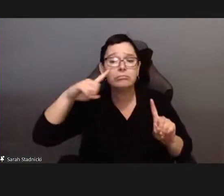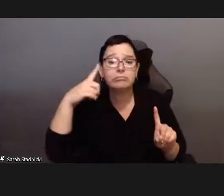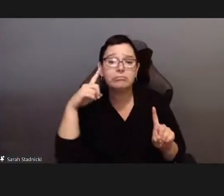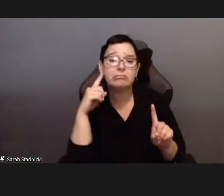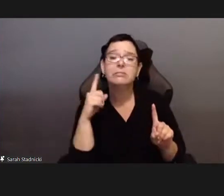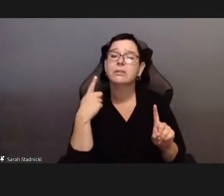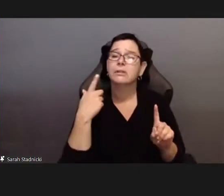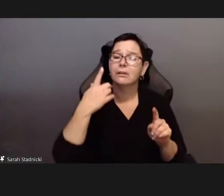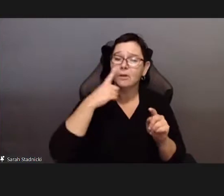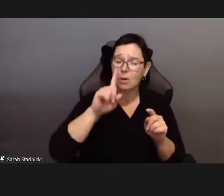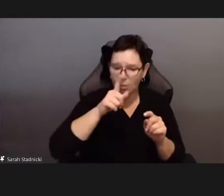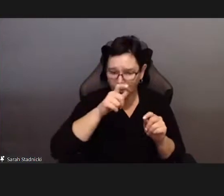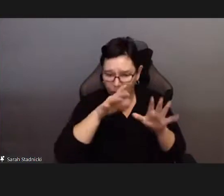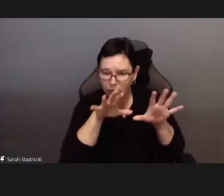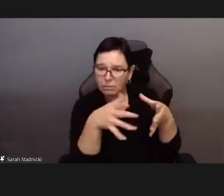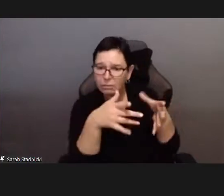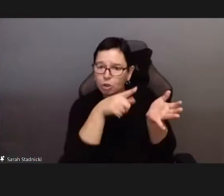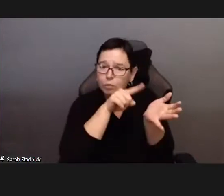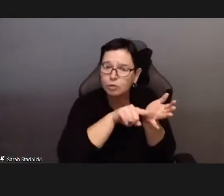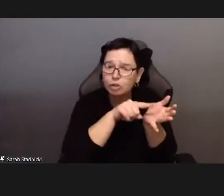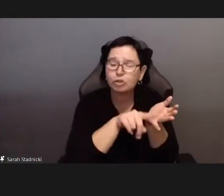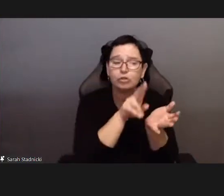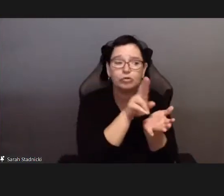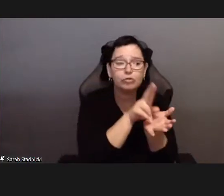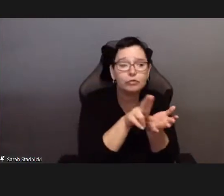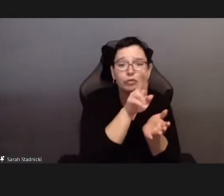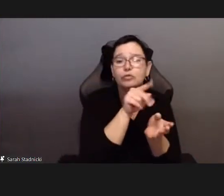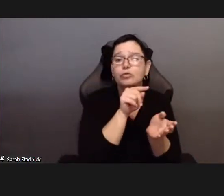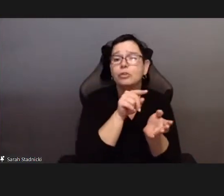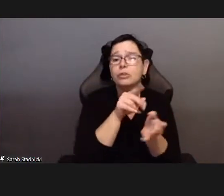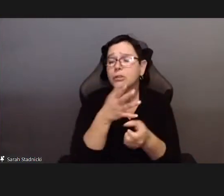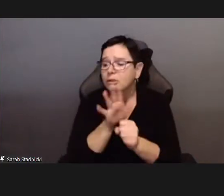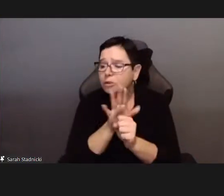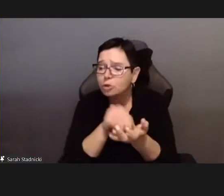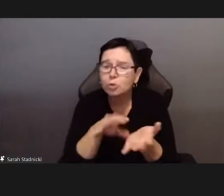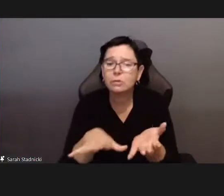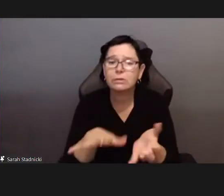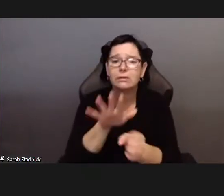This work today is by the way of Dr. Varghese’s successful Social Sciences and humanities